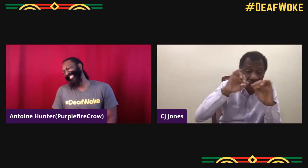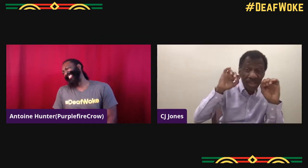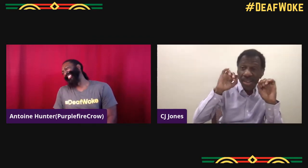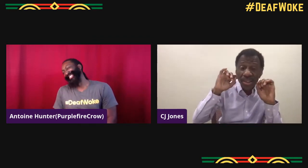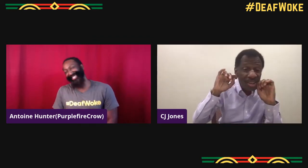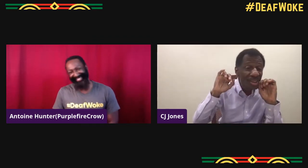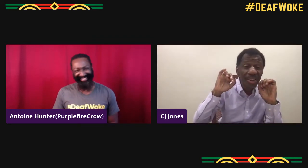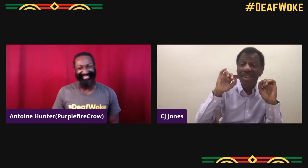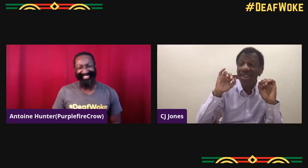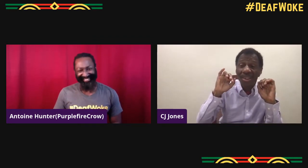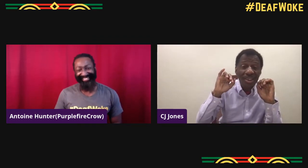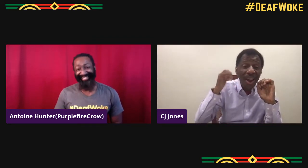Now I was getting cobwebs.